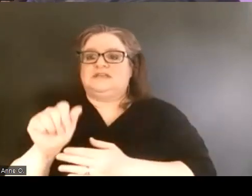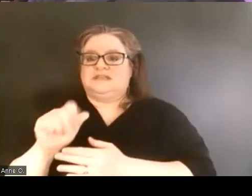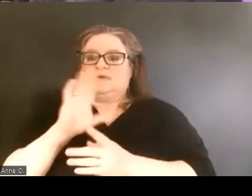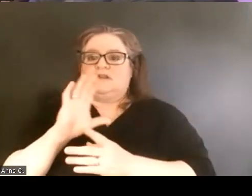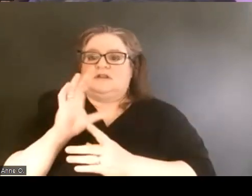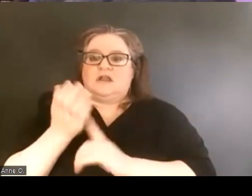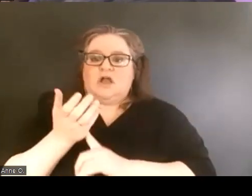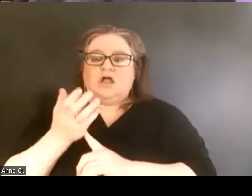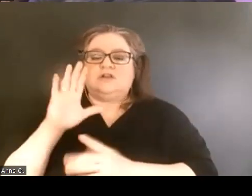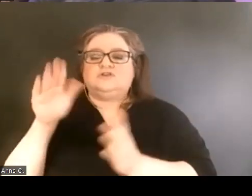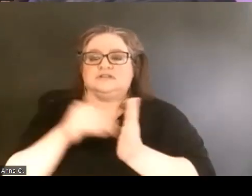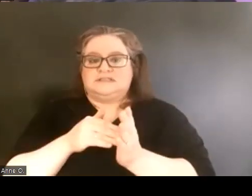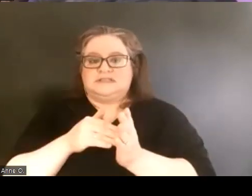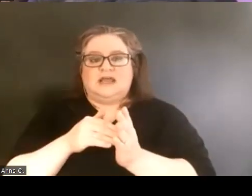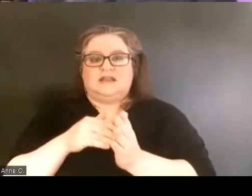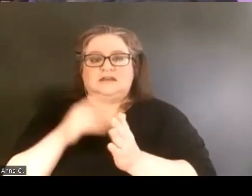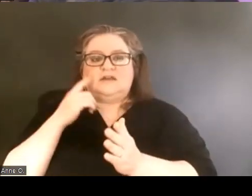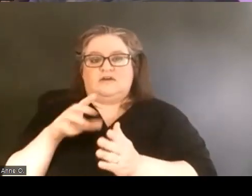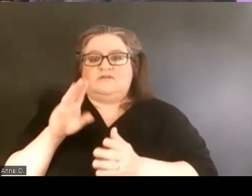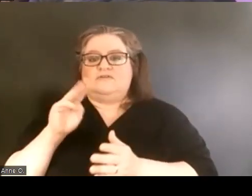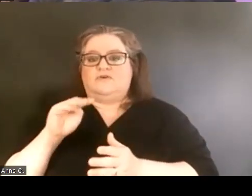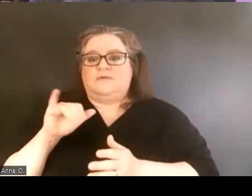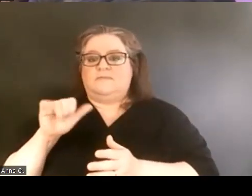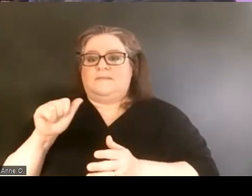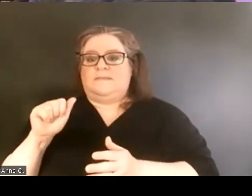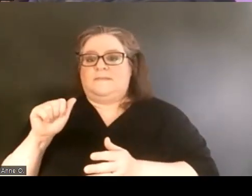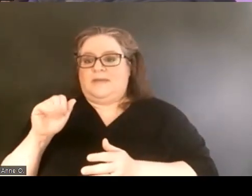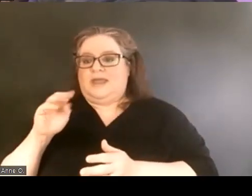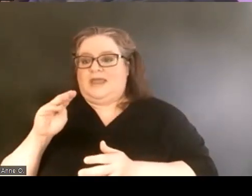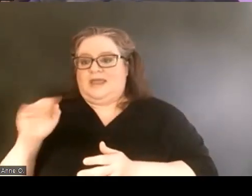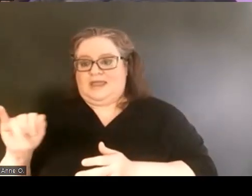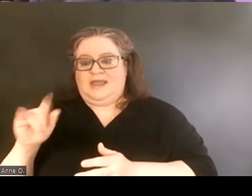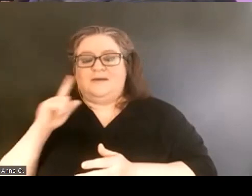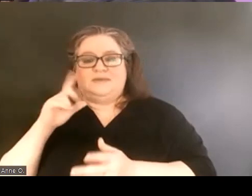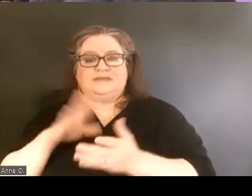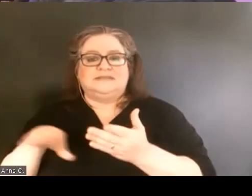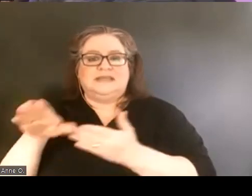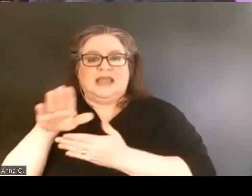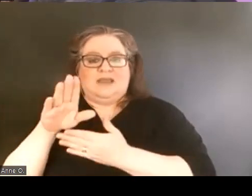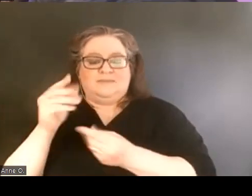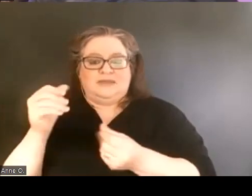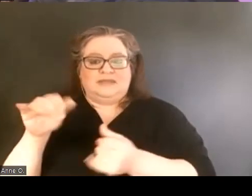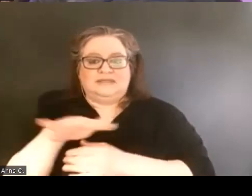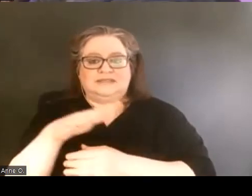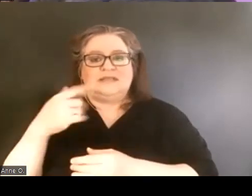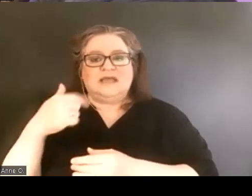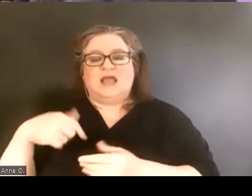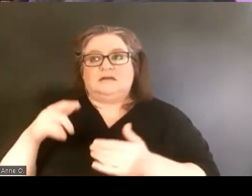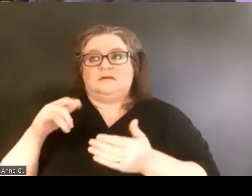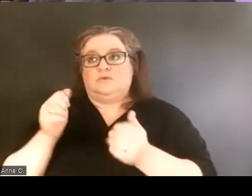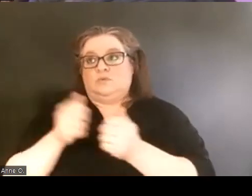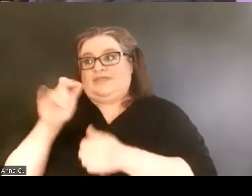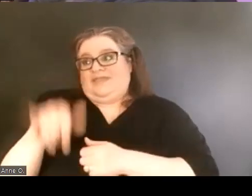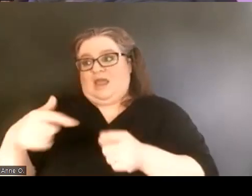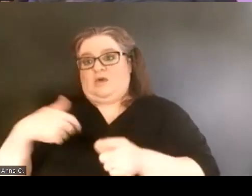on Miami University's campus. So with that, we were first approached as staff members